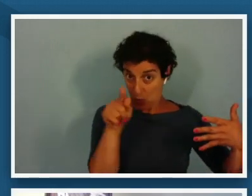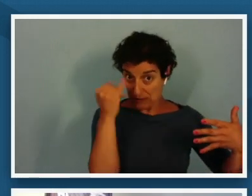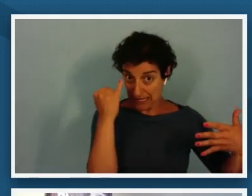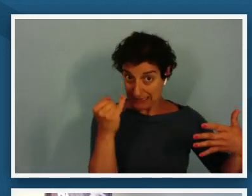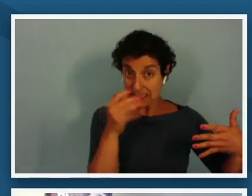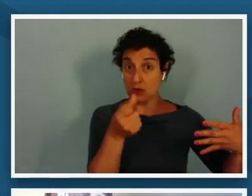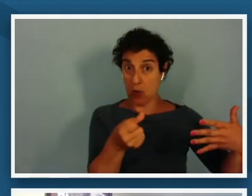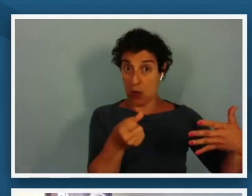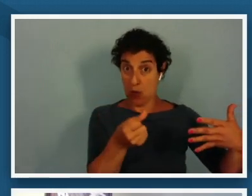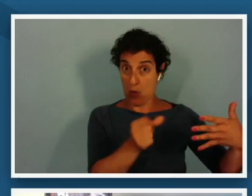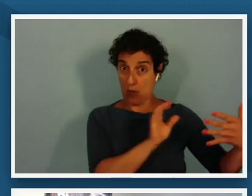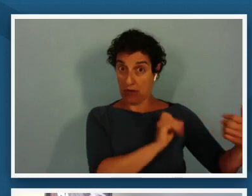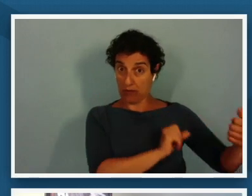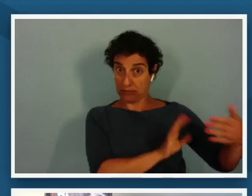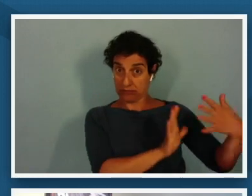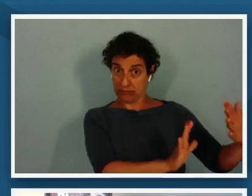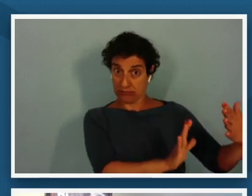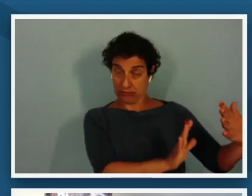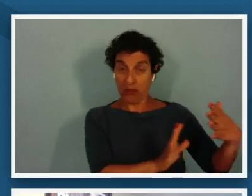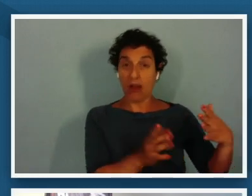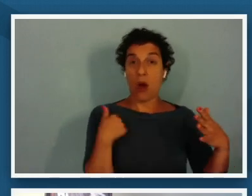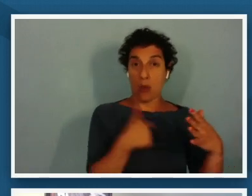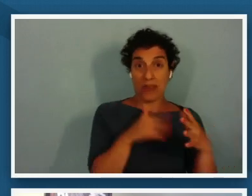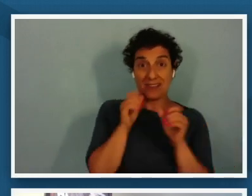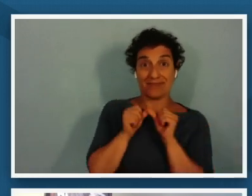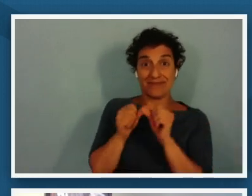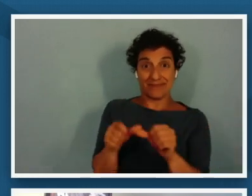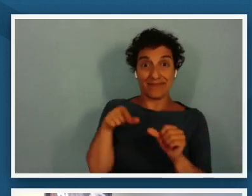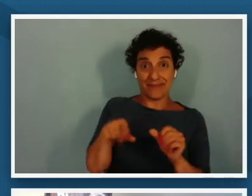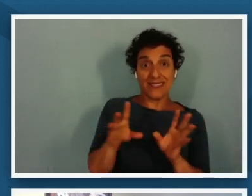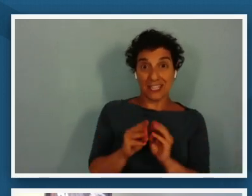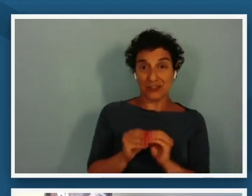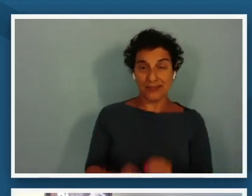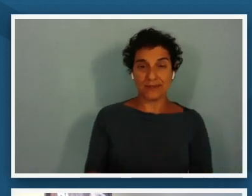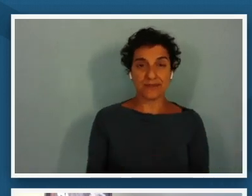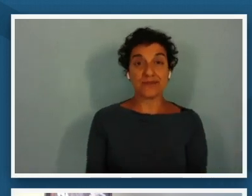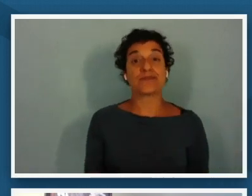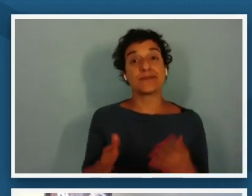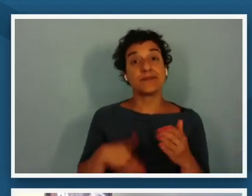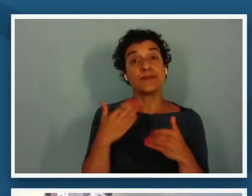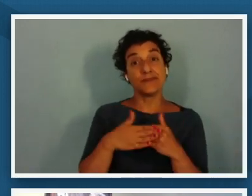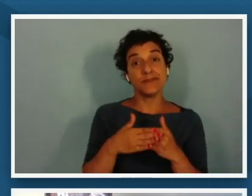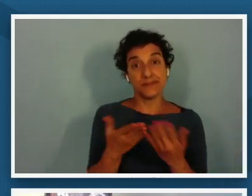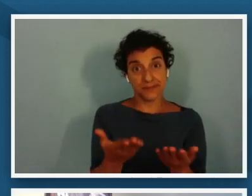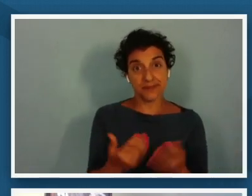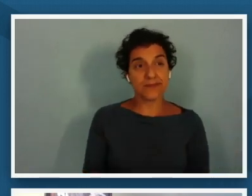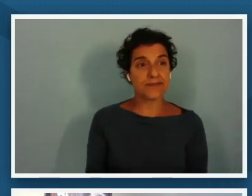as we continue through our session next slide please